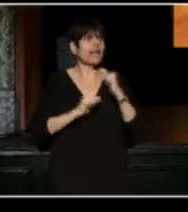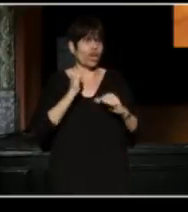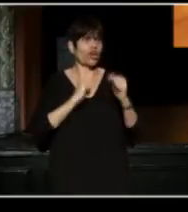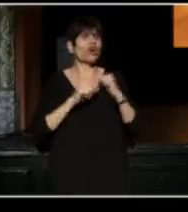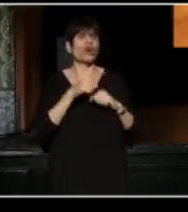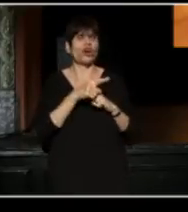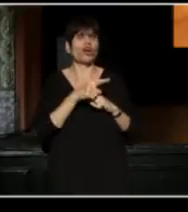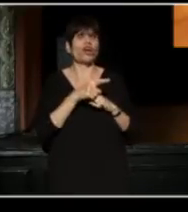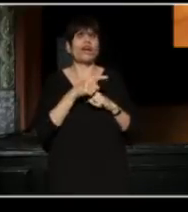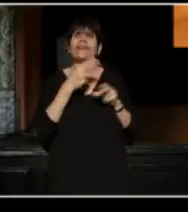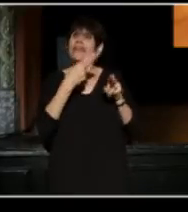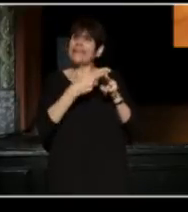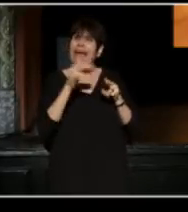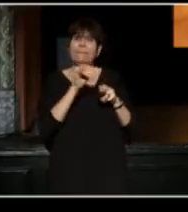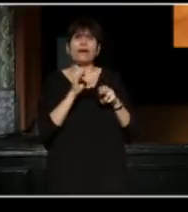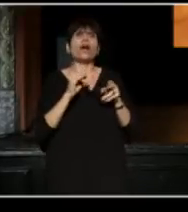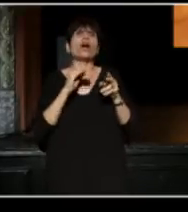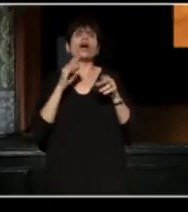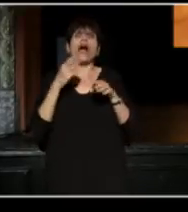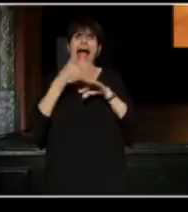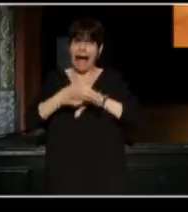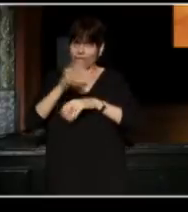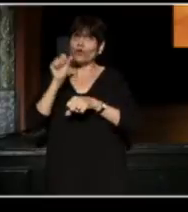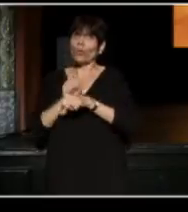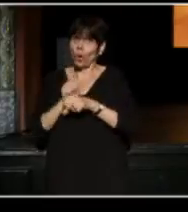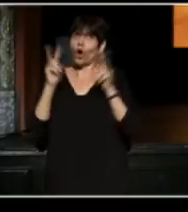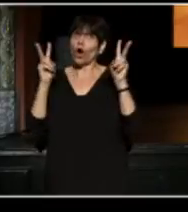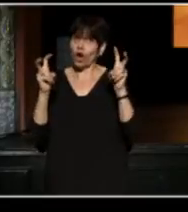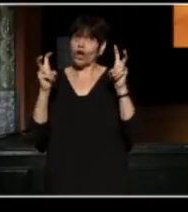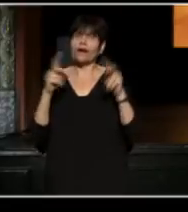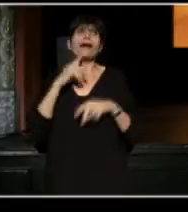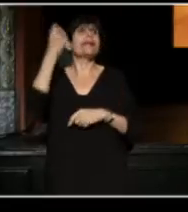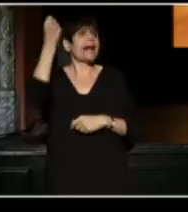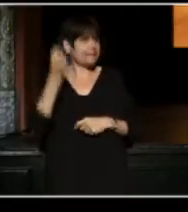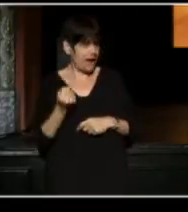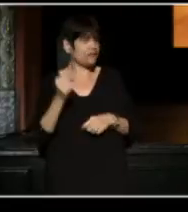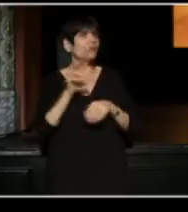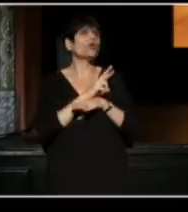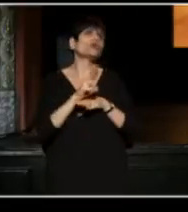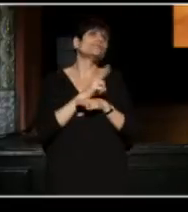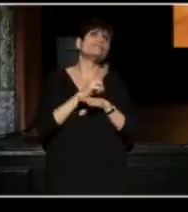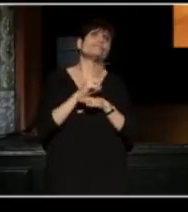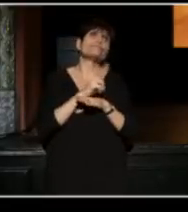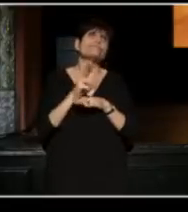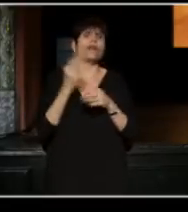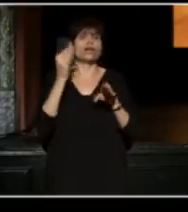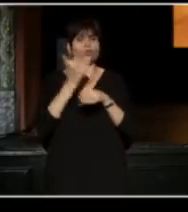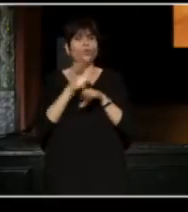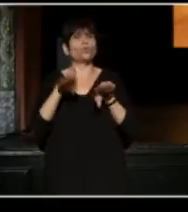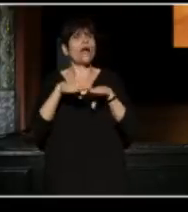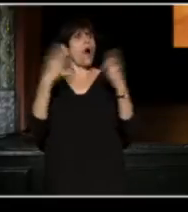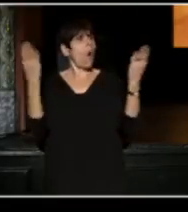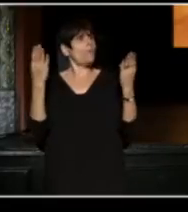And just as the name says, they rehearse after work, and on Saturdays. So tonight, they will going to open up with "Anything Goes!",